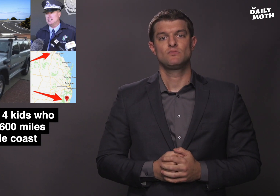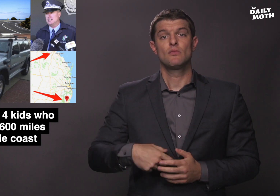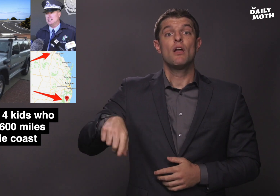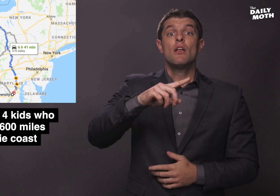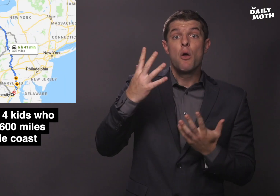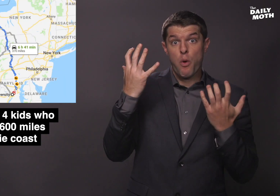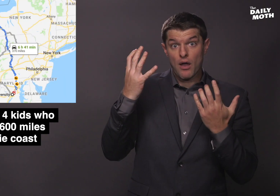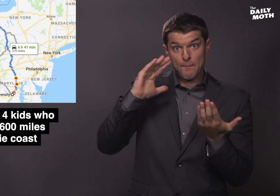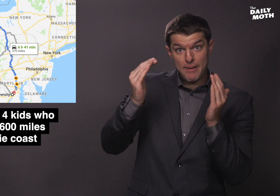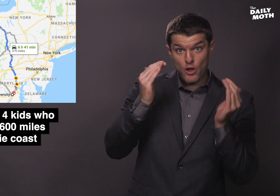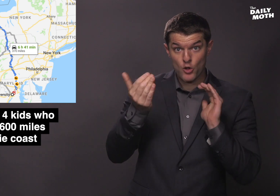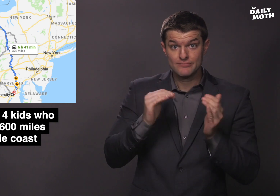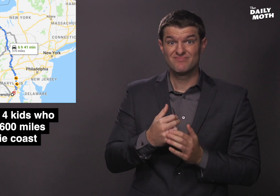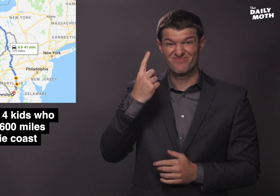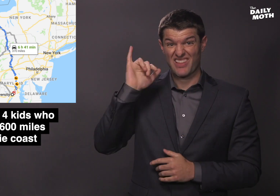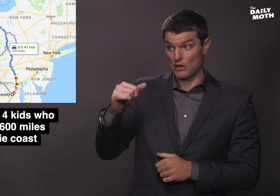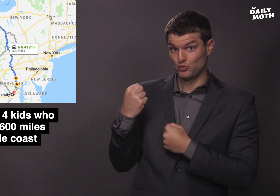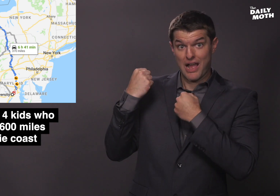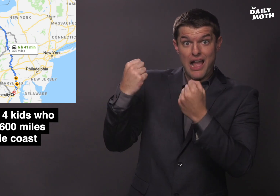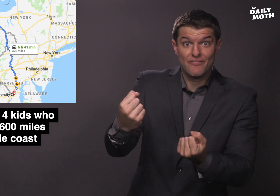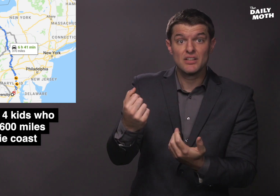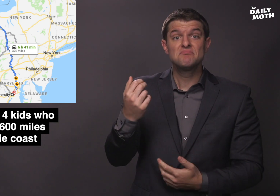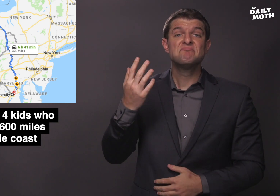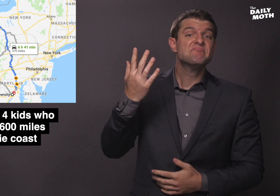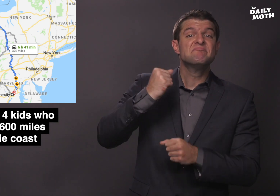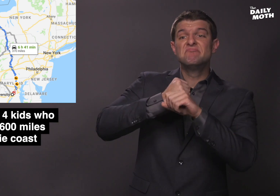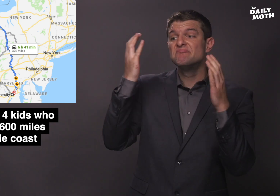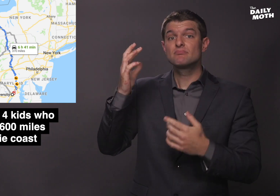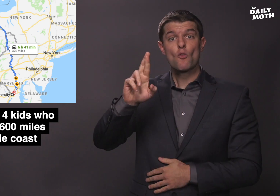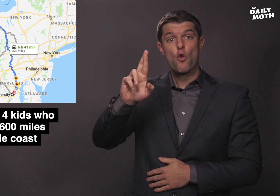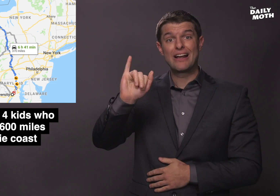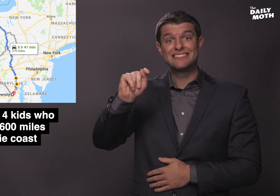For comparison, the drive from Rochester Institute of